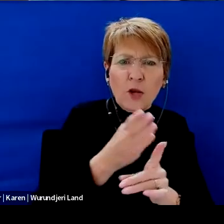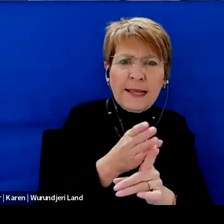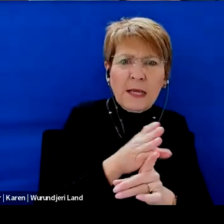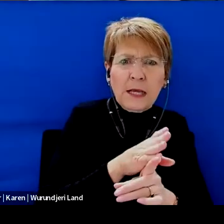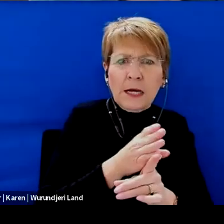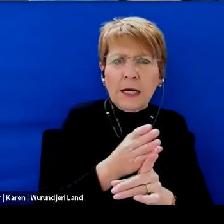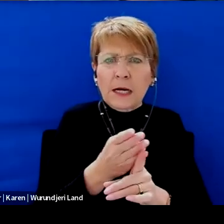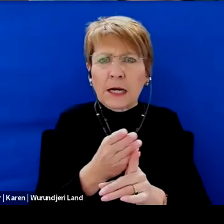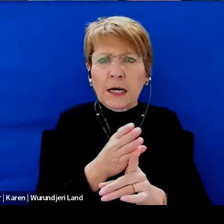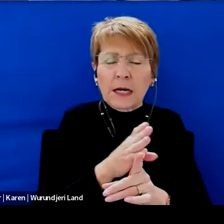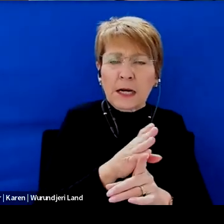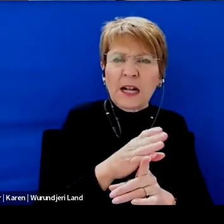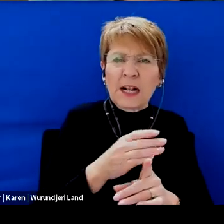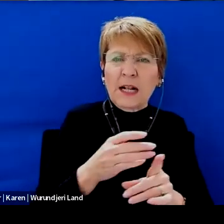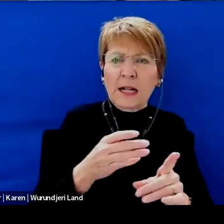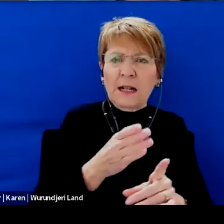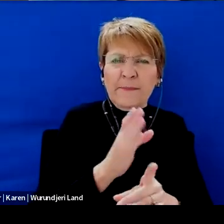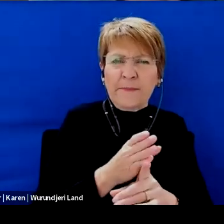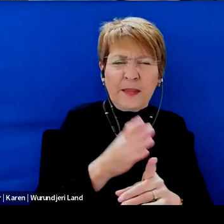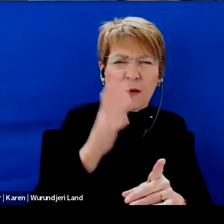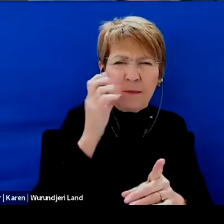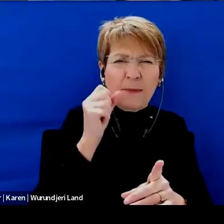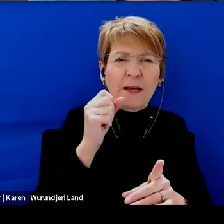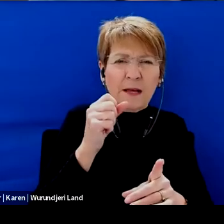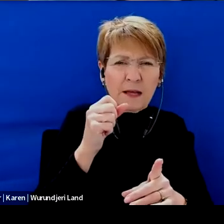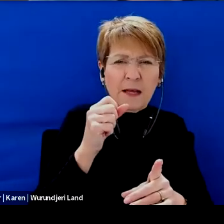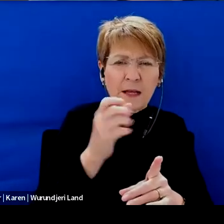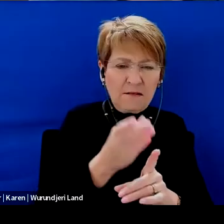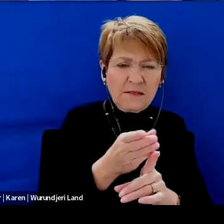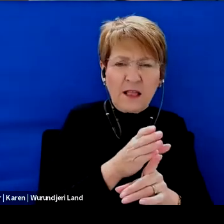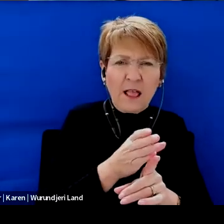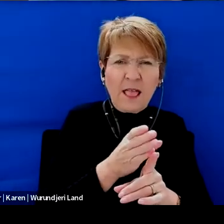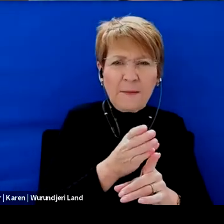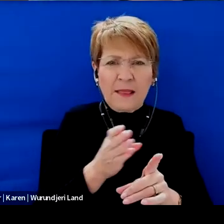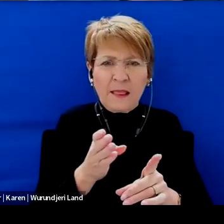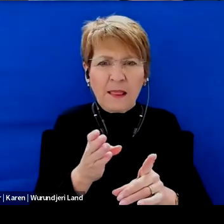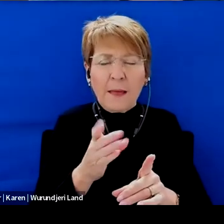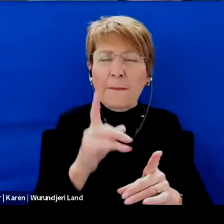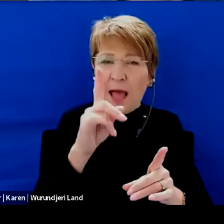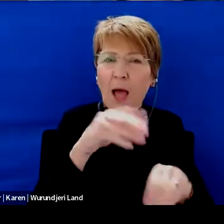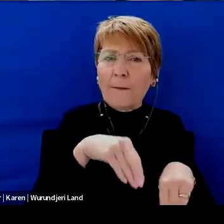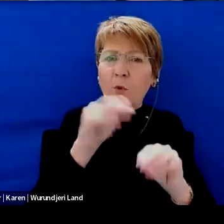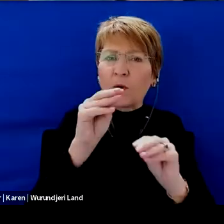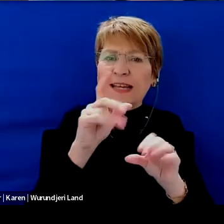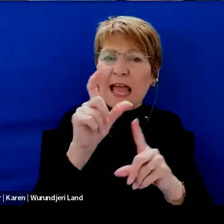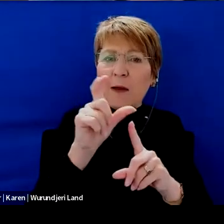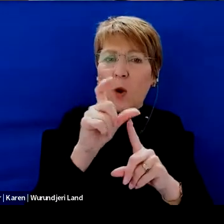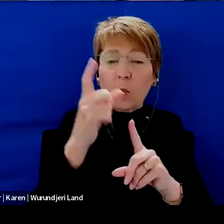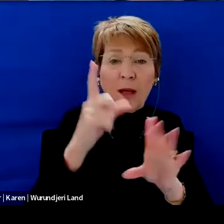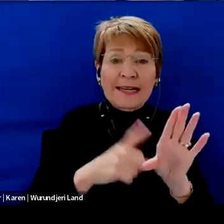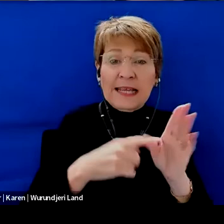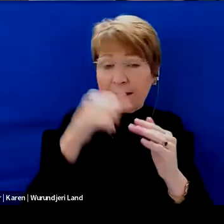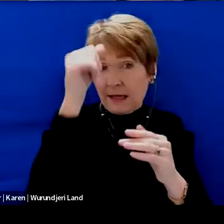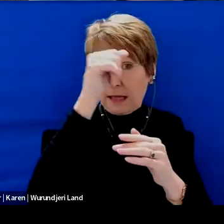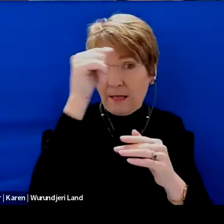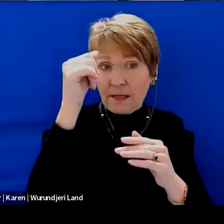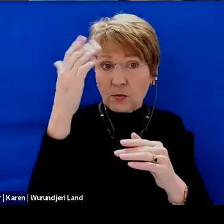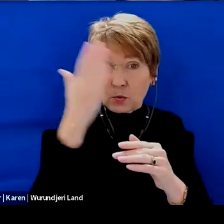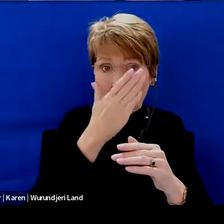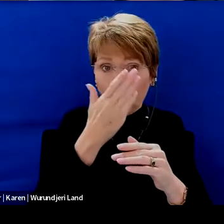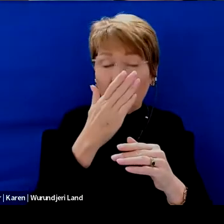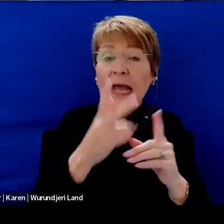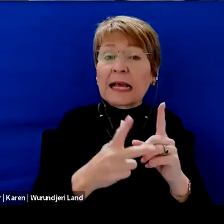about four or five months when the cost but then it got an interesting when I moved to camera I did a year and a Catholic school in the Catholic school kind of is April.